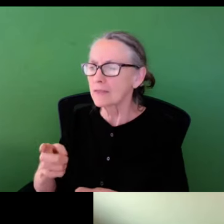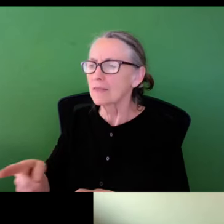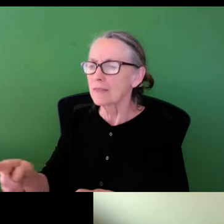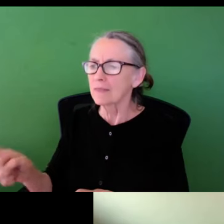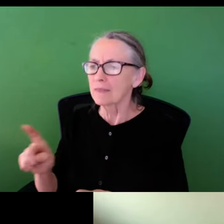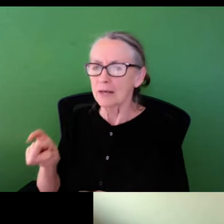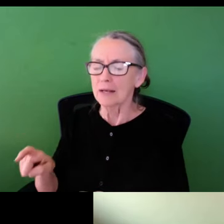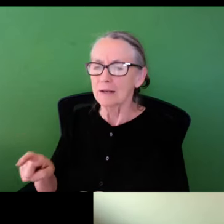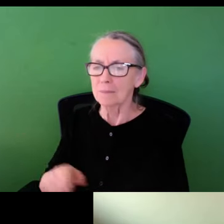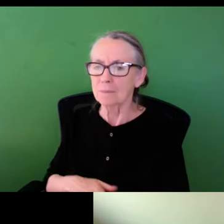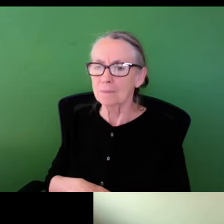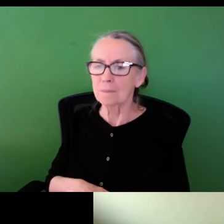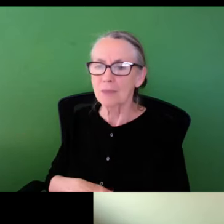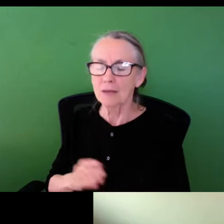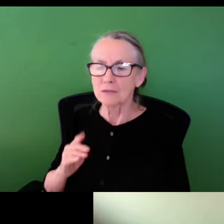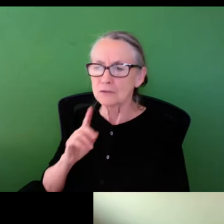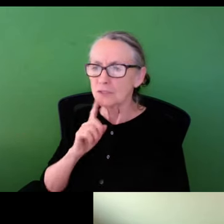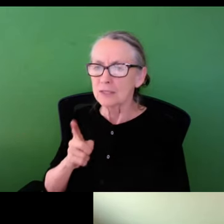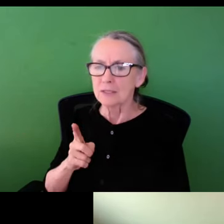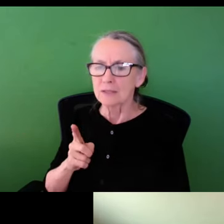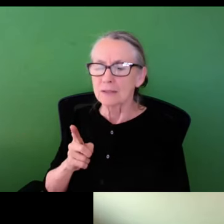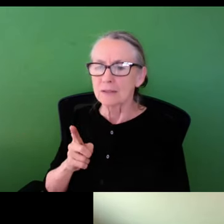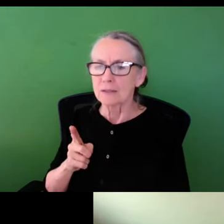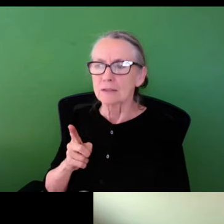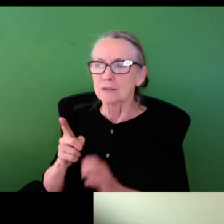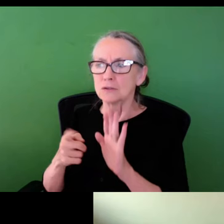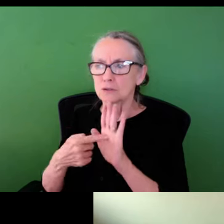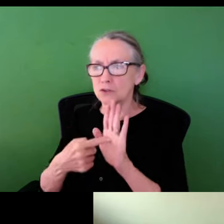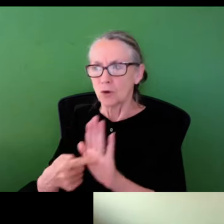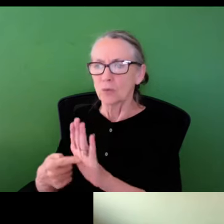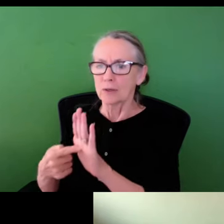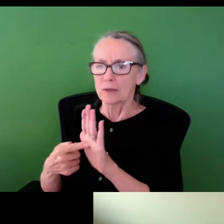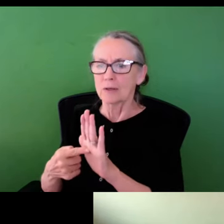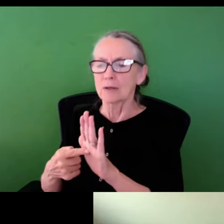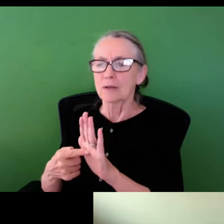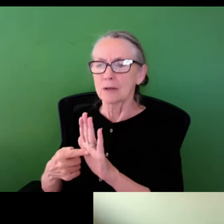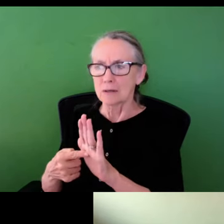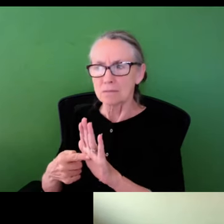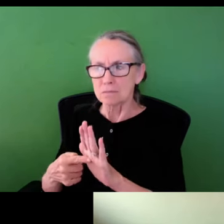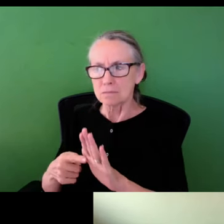only our collaborative work but other things that was on their radar.